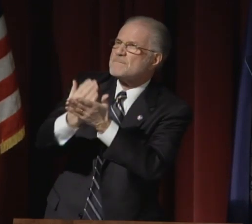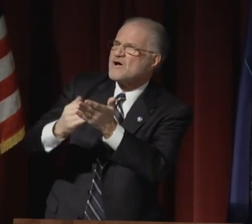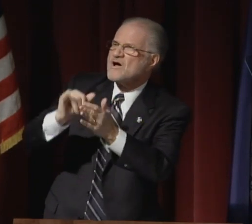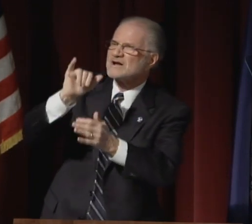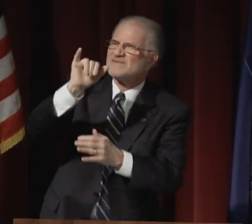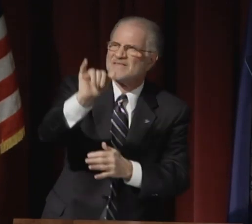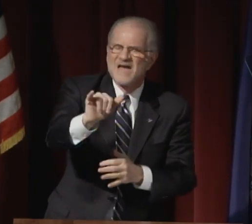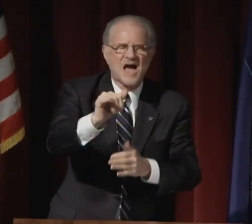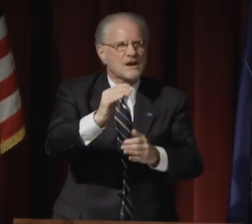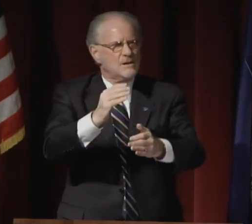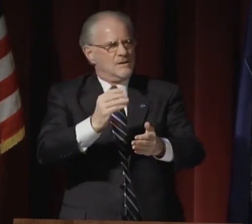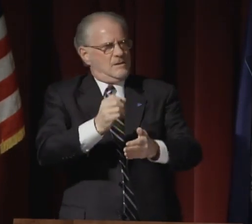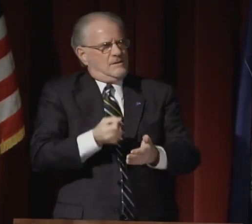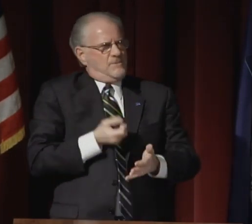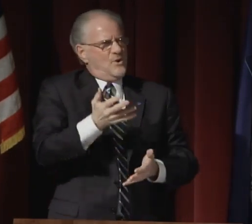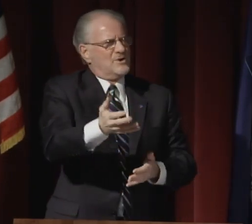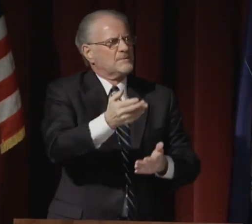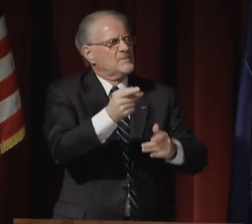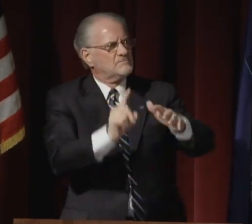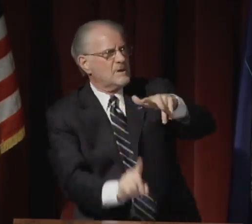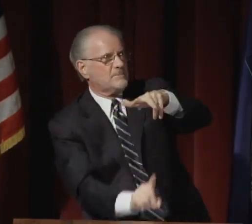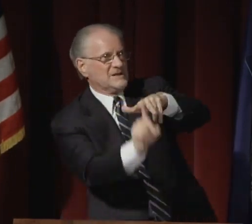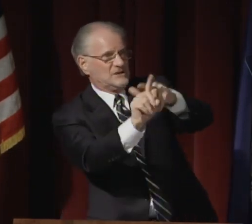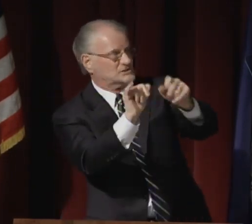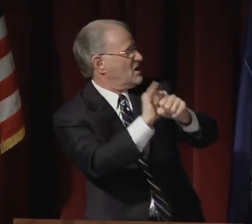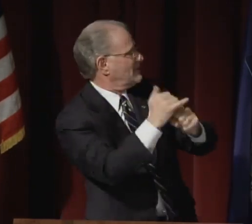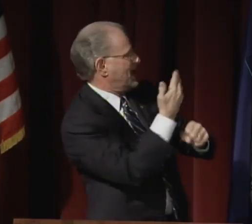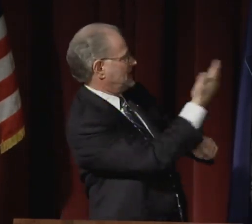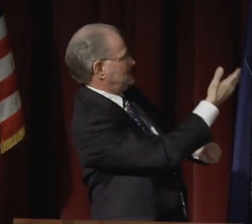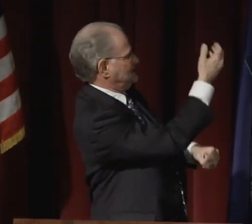Part of that short poem appears on the slide.